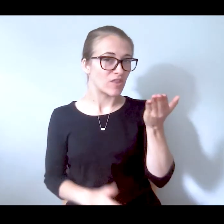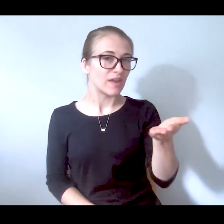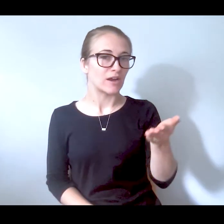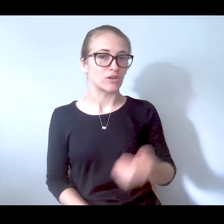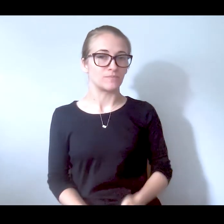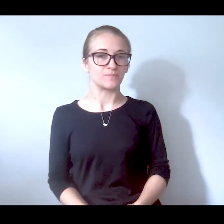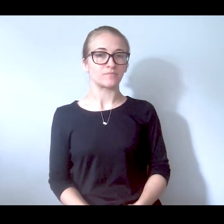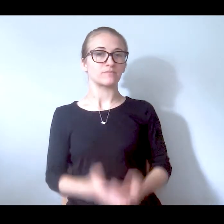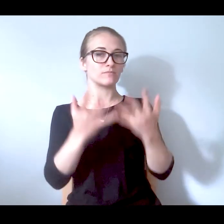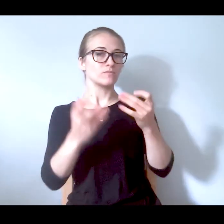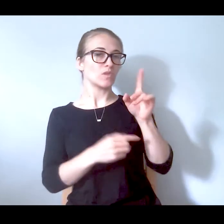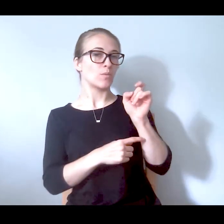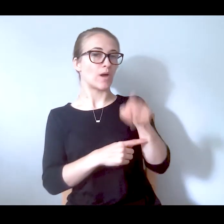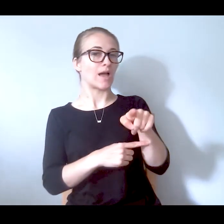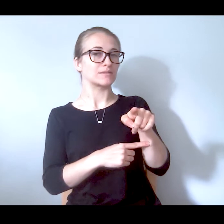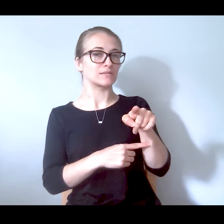still there. I just wanted to ask if Daniel and